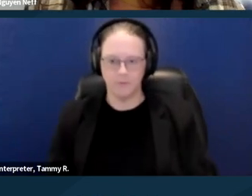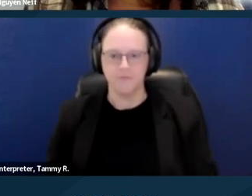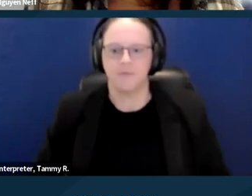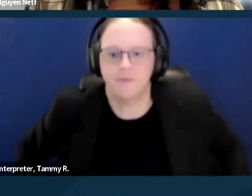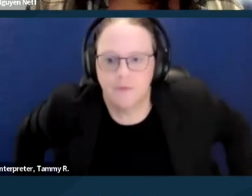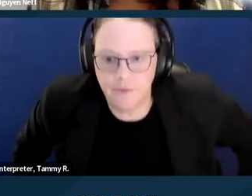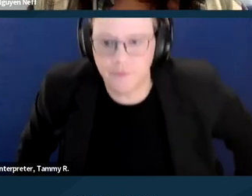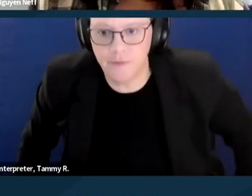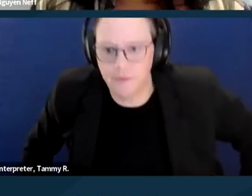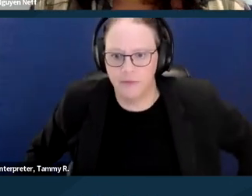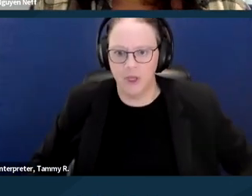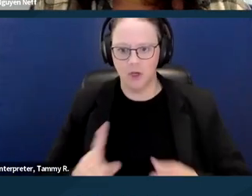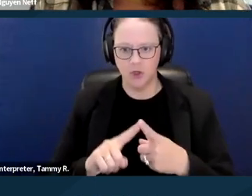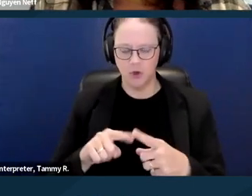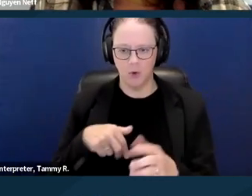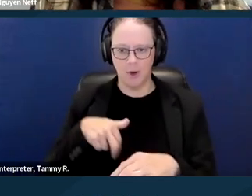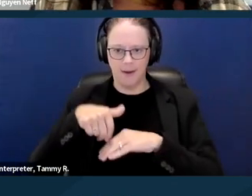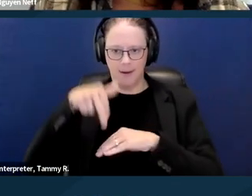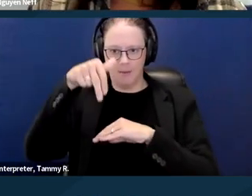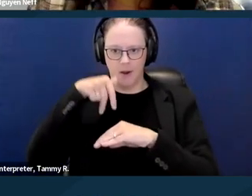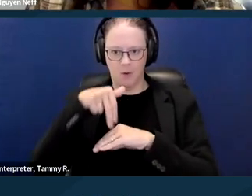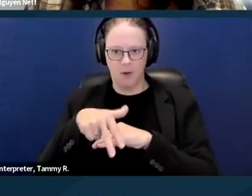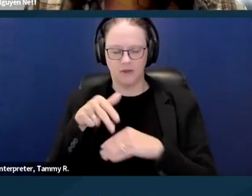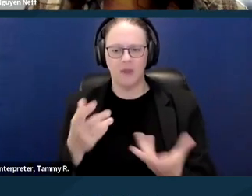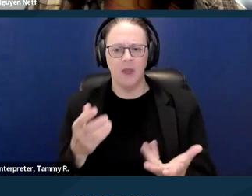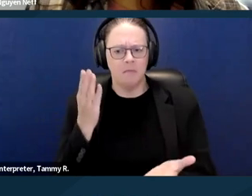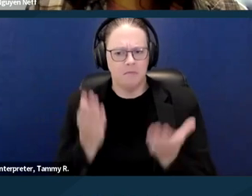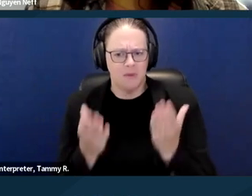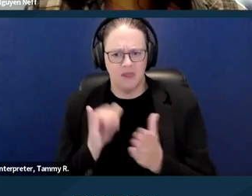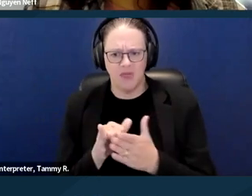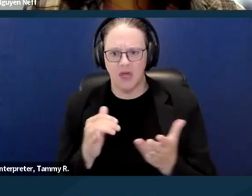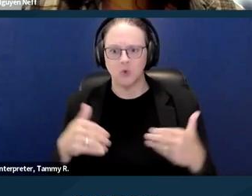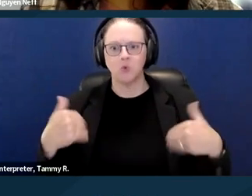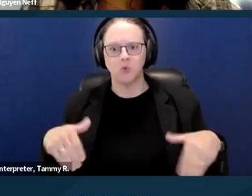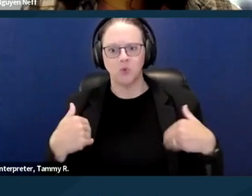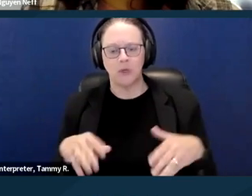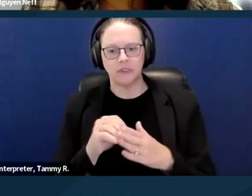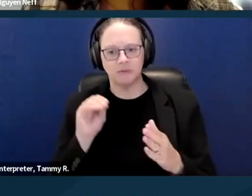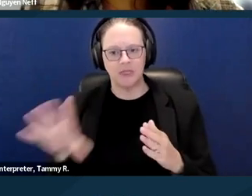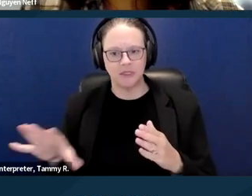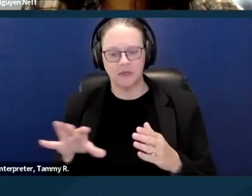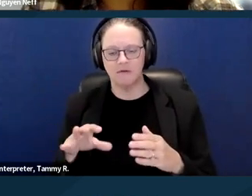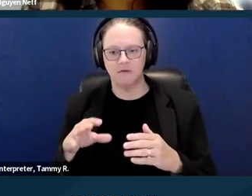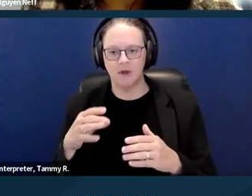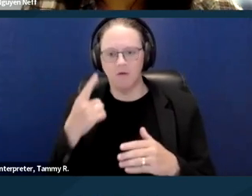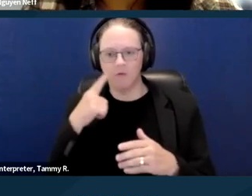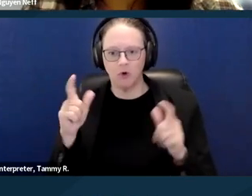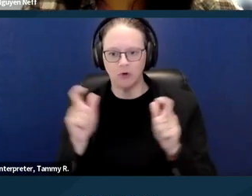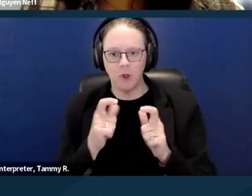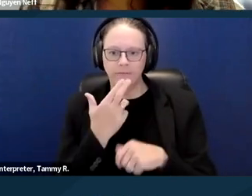You know, it might be that that is an undue financial burden for a small time landlord,